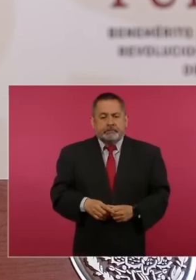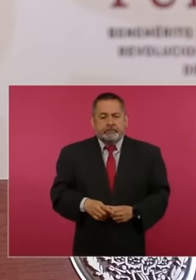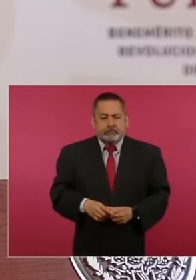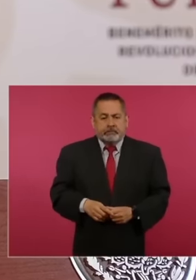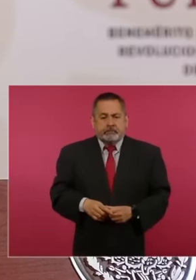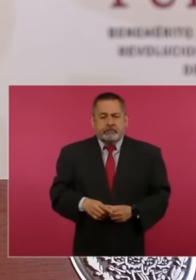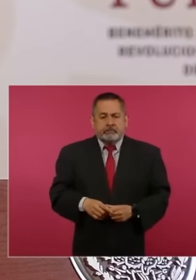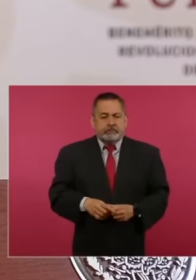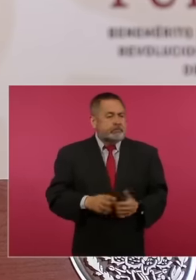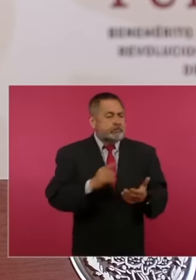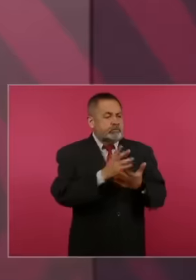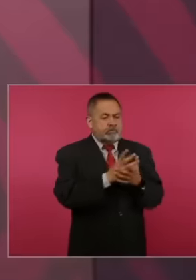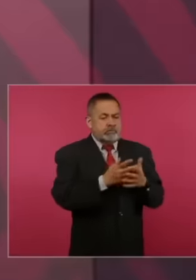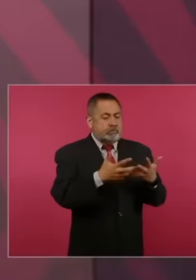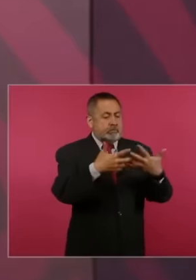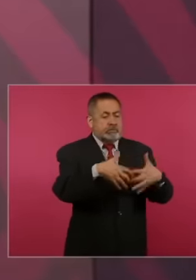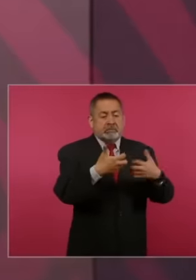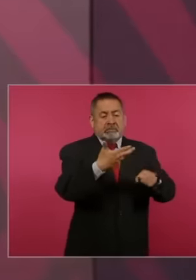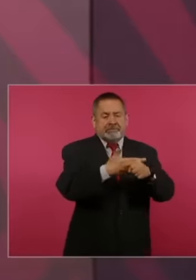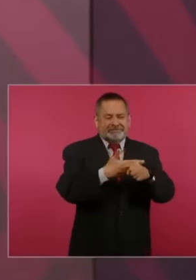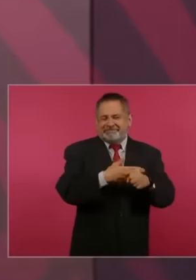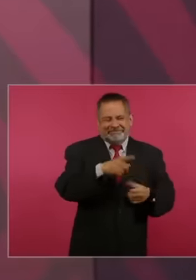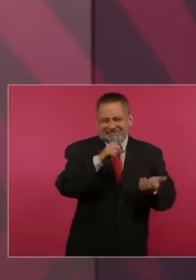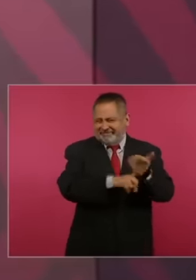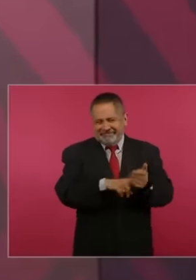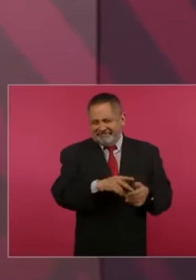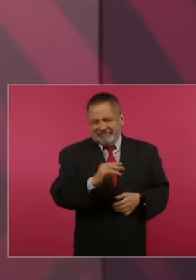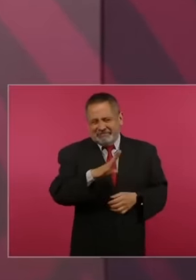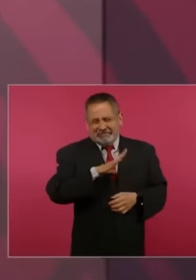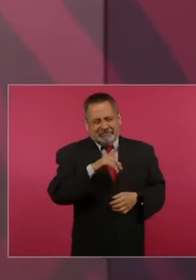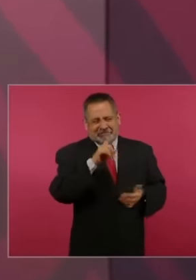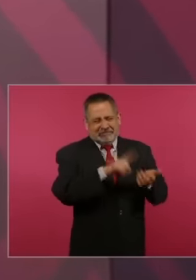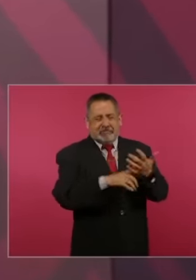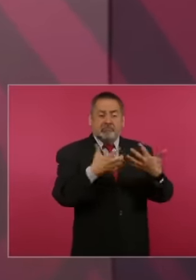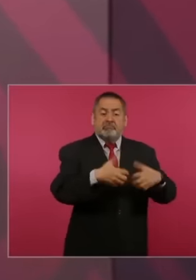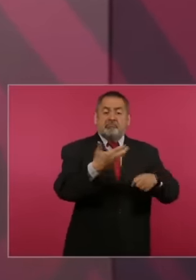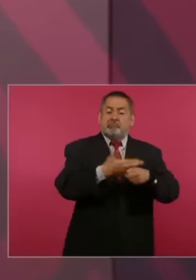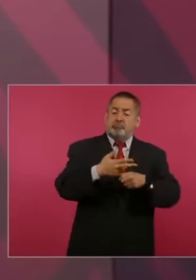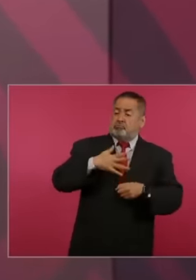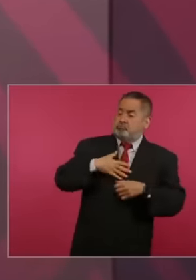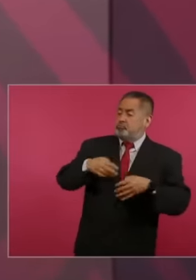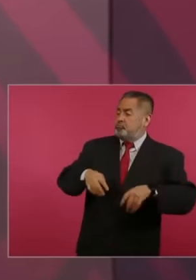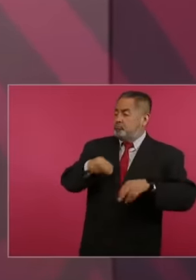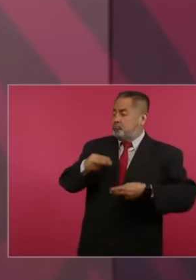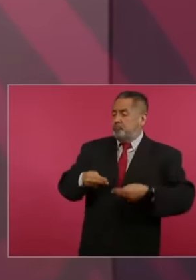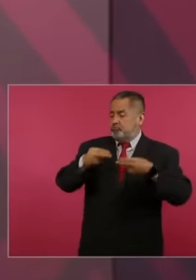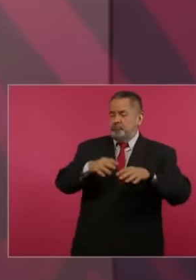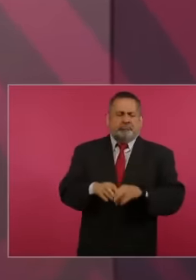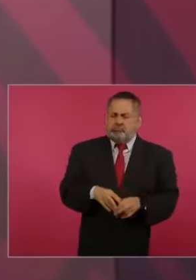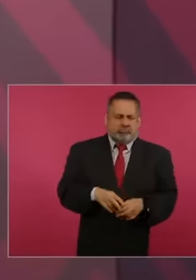businessmen who in the strict sense are not businessmen because there are very good businessmen in